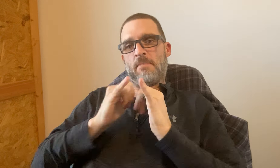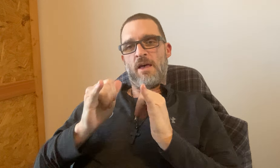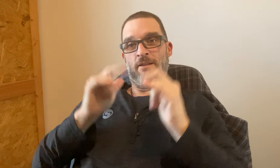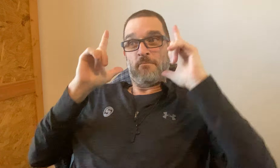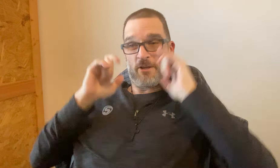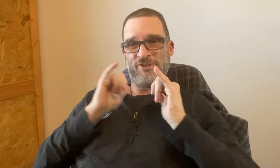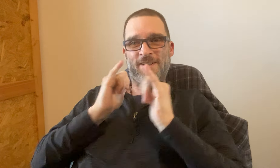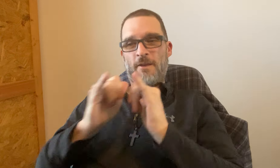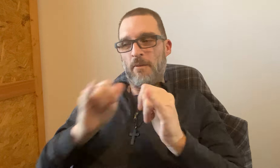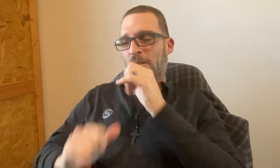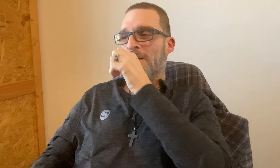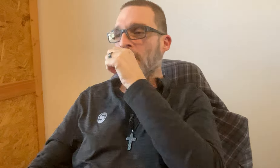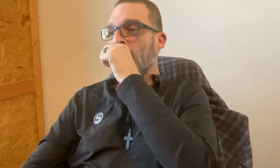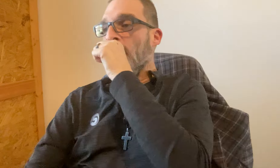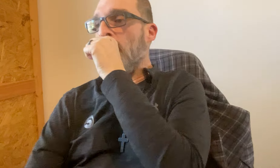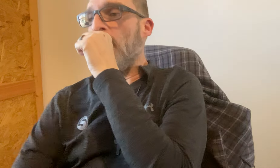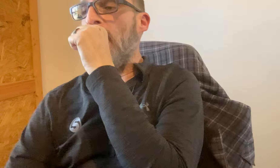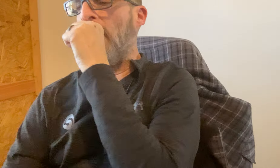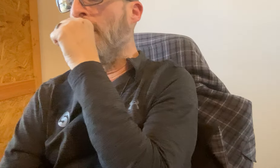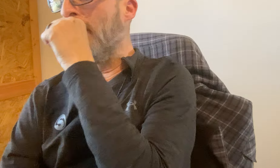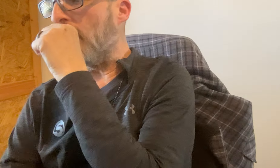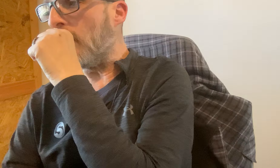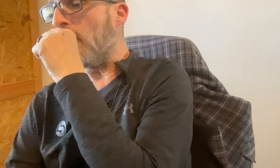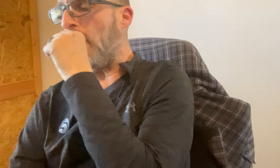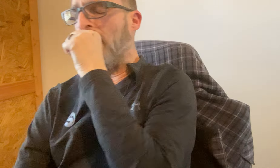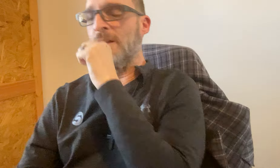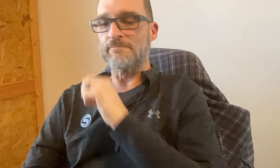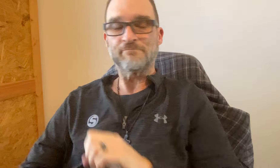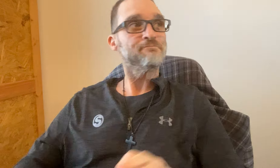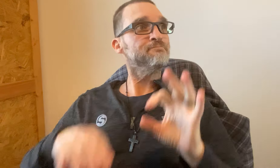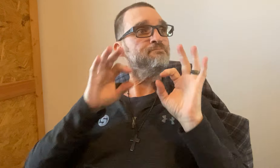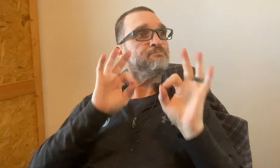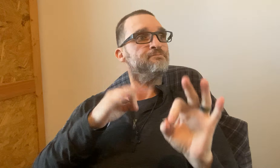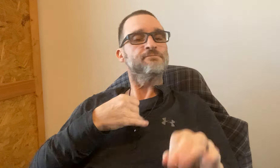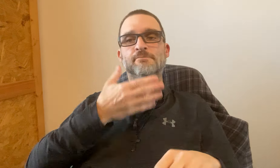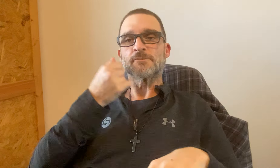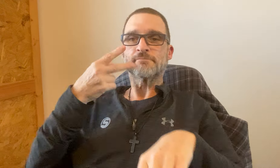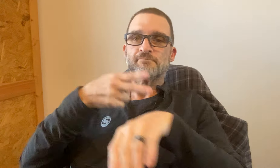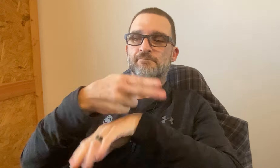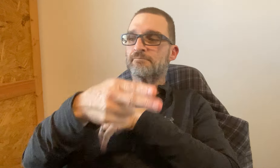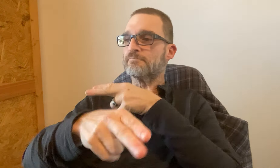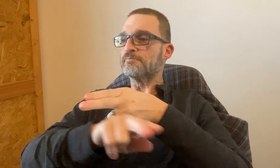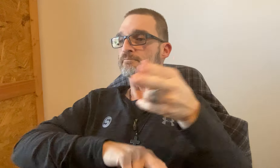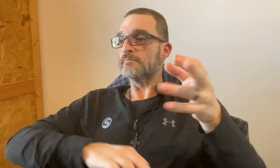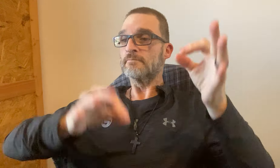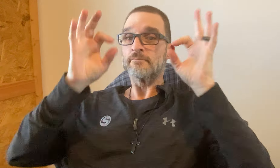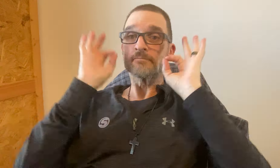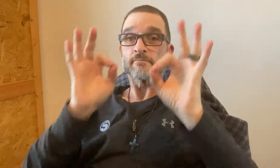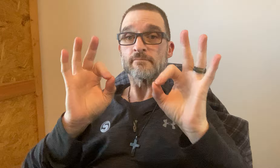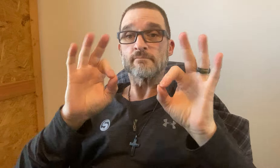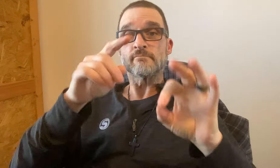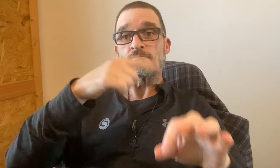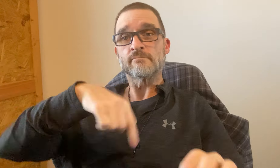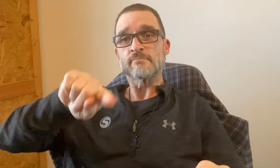I want to be dressed the same and group picture all of us in the same matching shirts. *Okay* I better stop talking. *Okay*